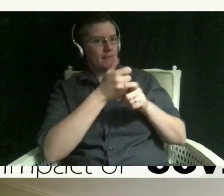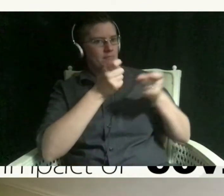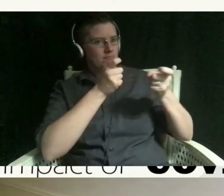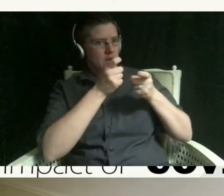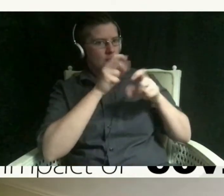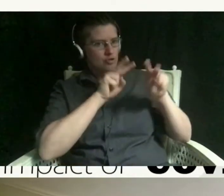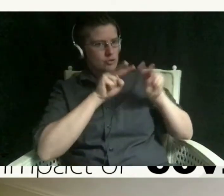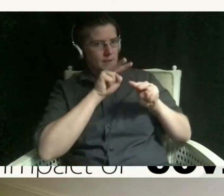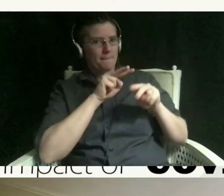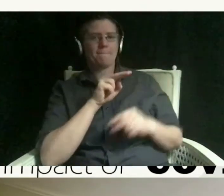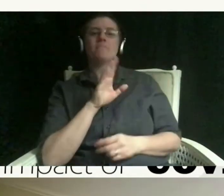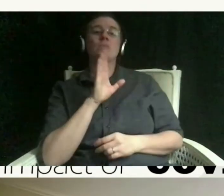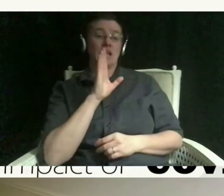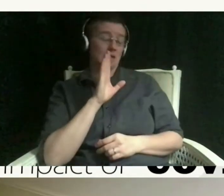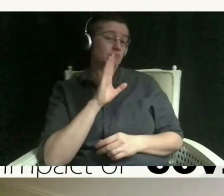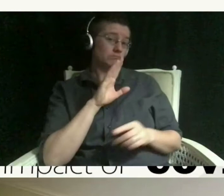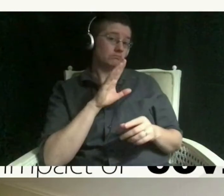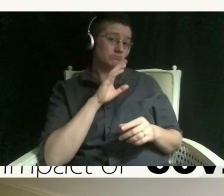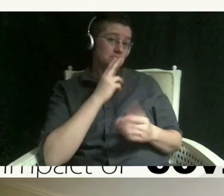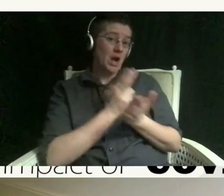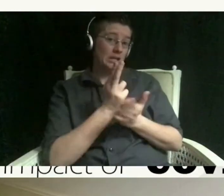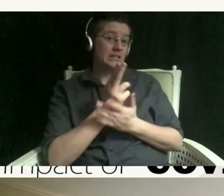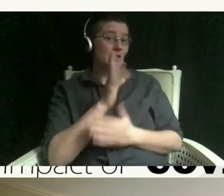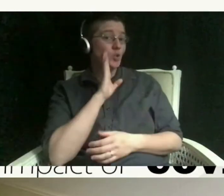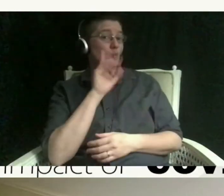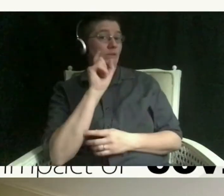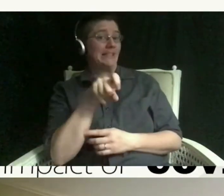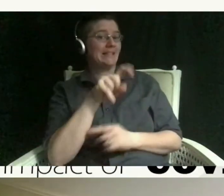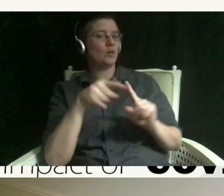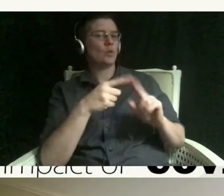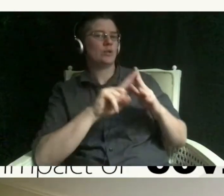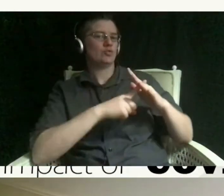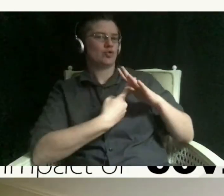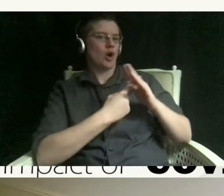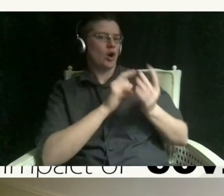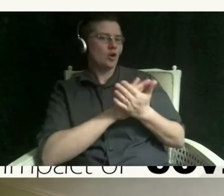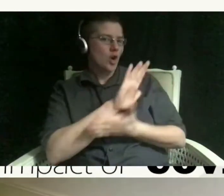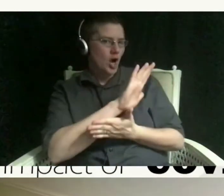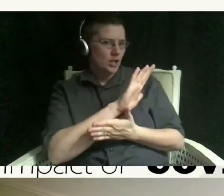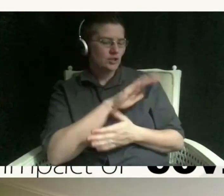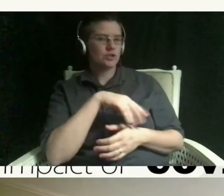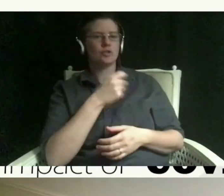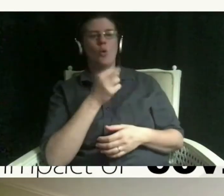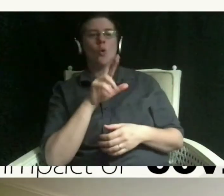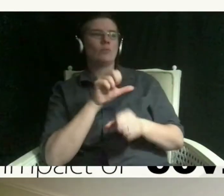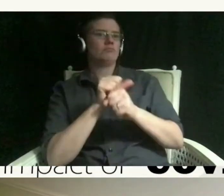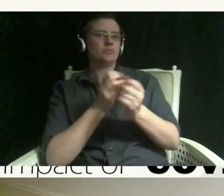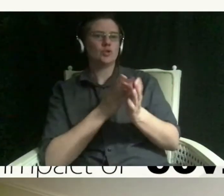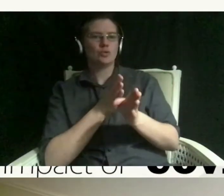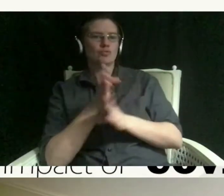that really a lot when you start a college path or even a career path if you're not going to college